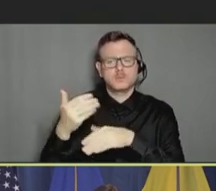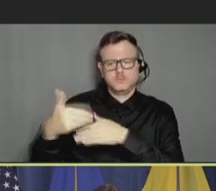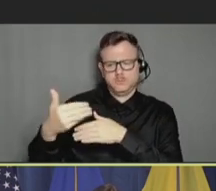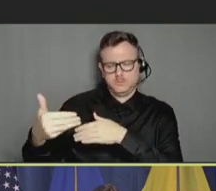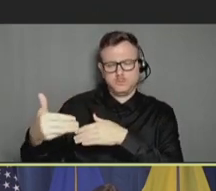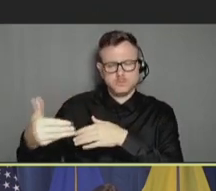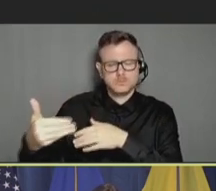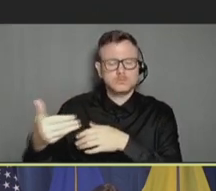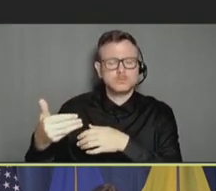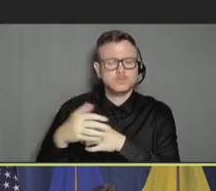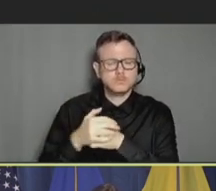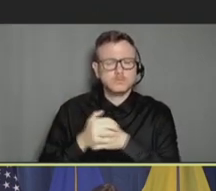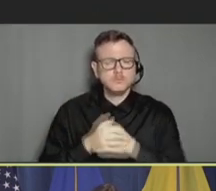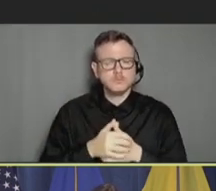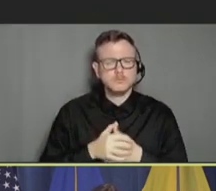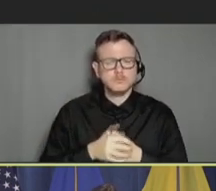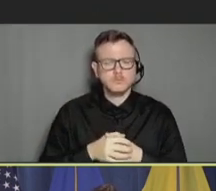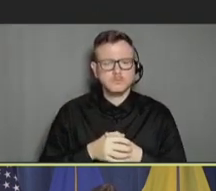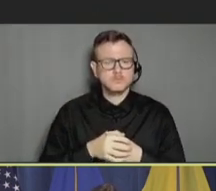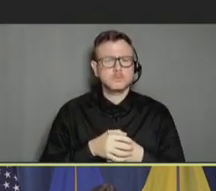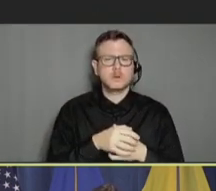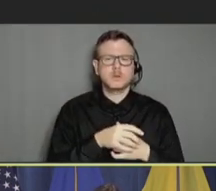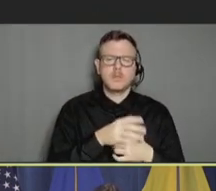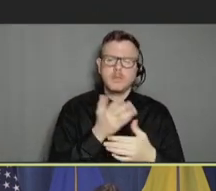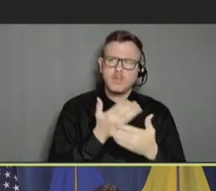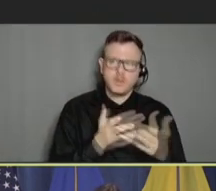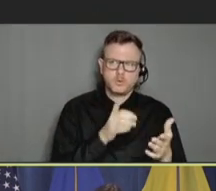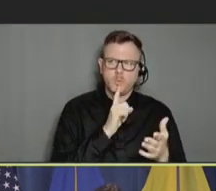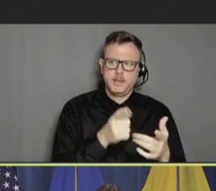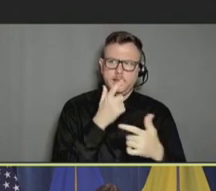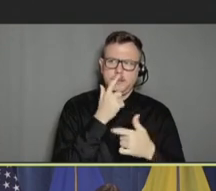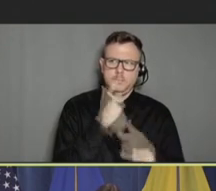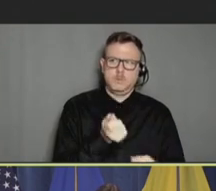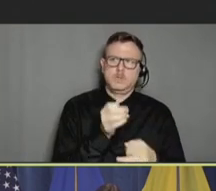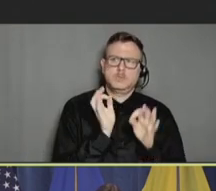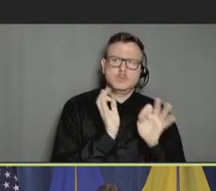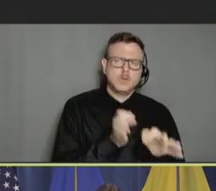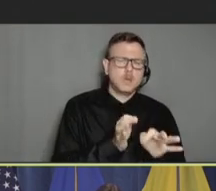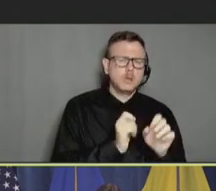And the things that were really interesting for people in deciding whether or not to get